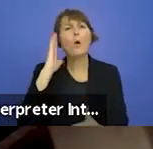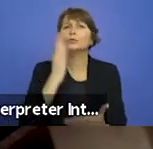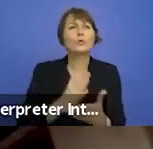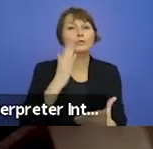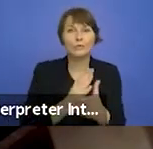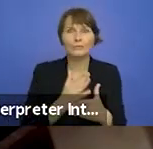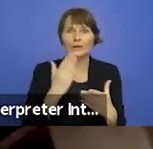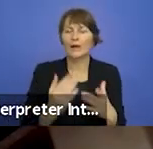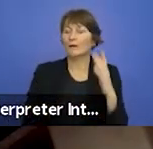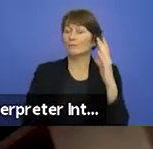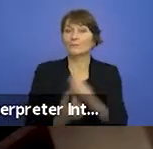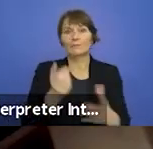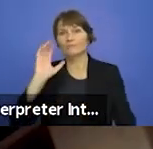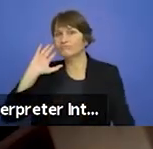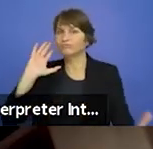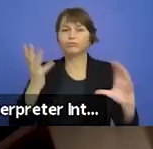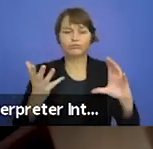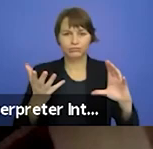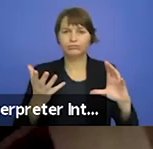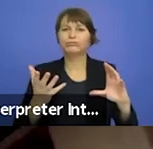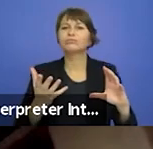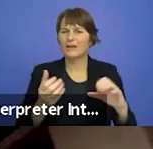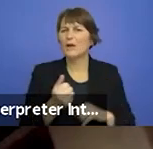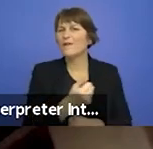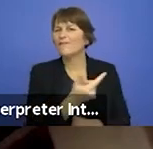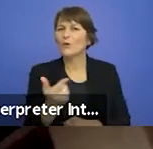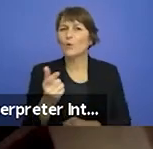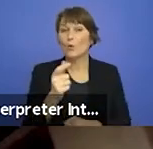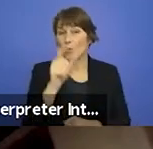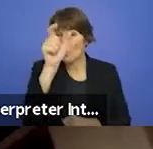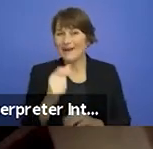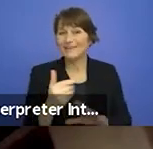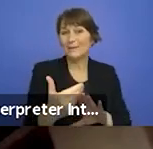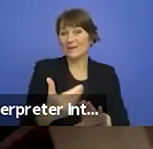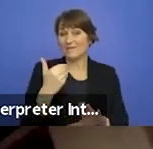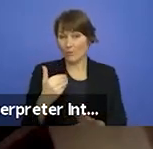A few weeks before reaching the Europeana base camp the theatres in the UK and across Europe